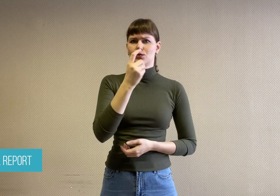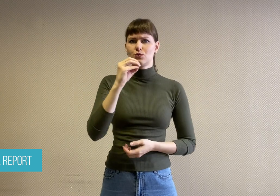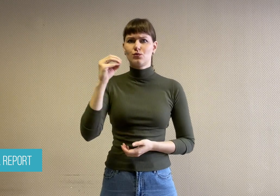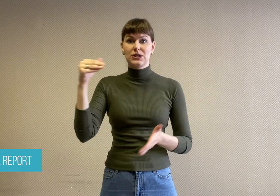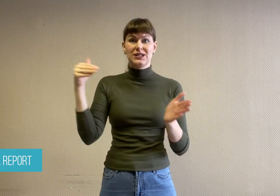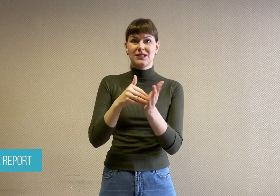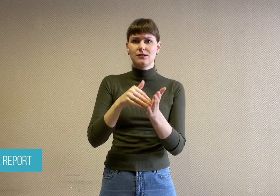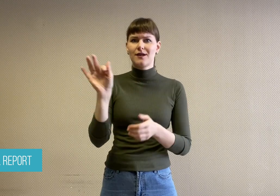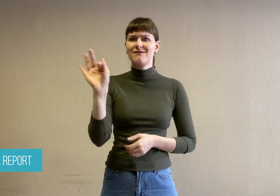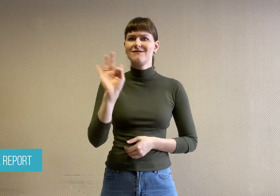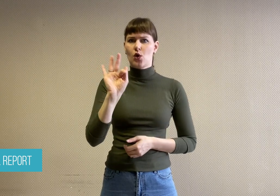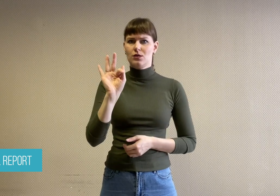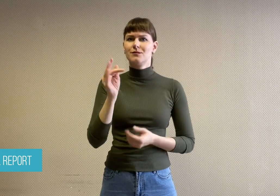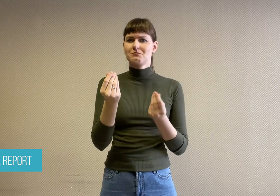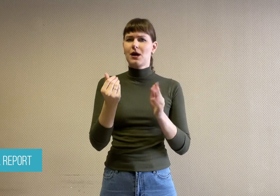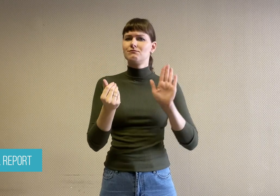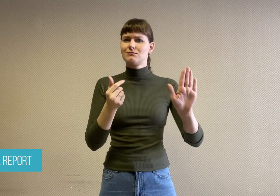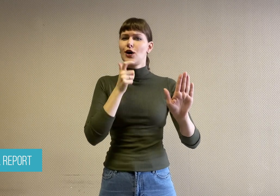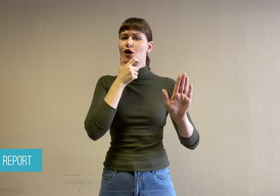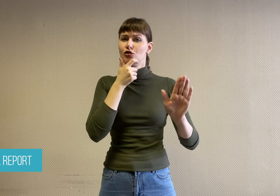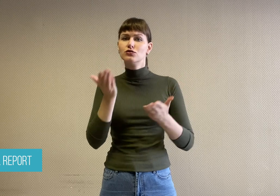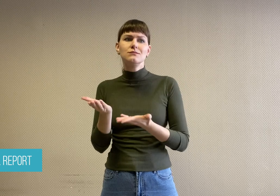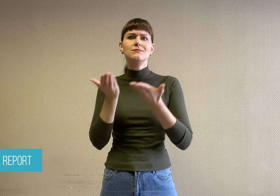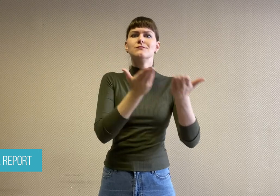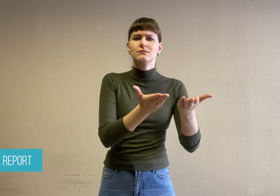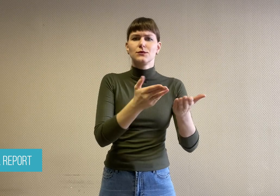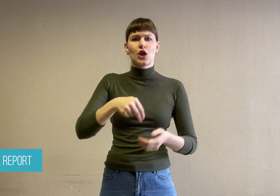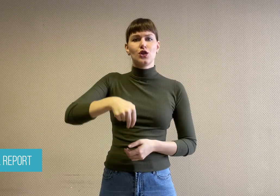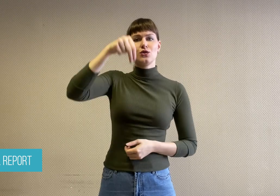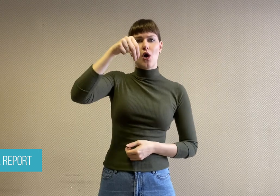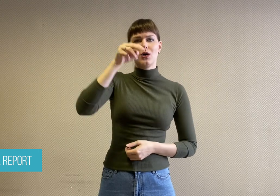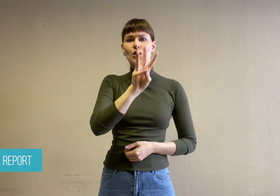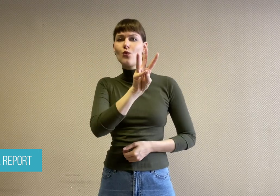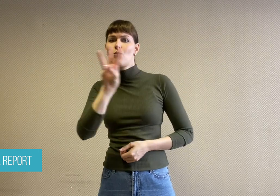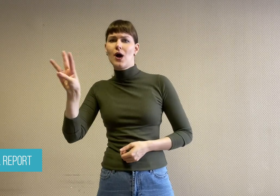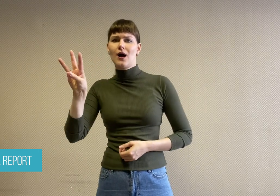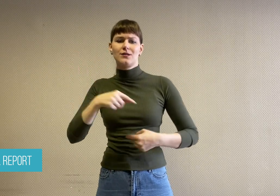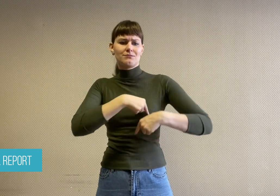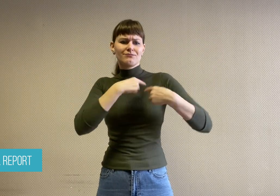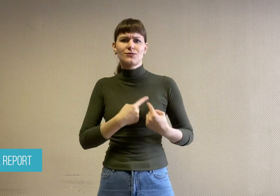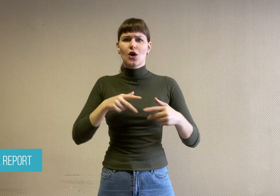their advocacy work for Blind and Deaf people. The North East